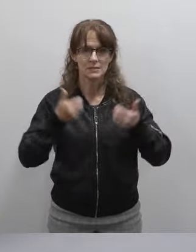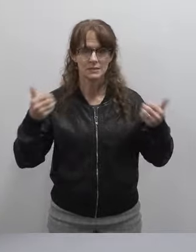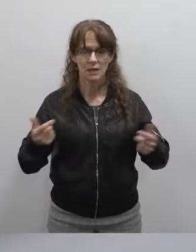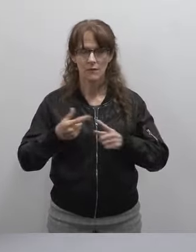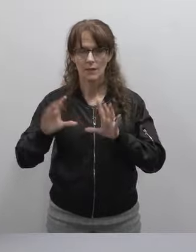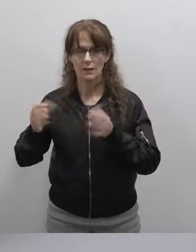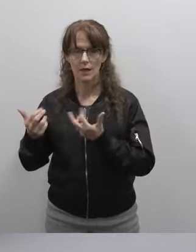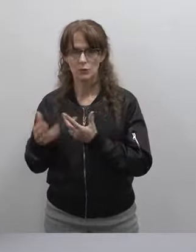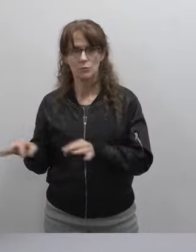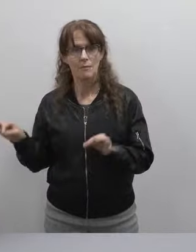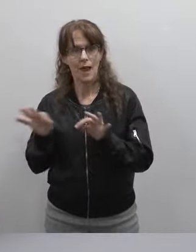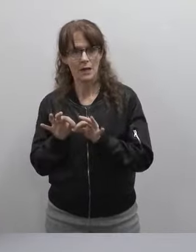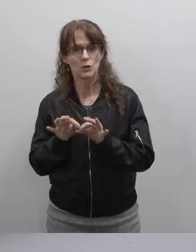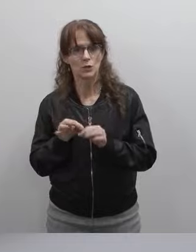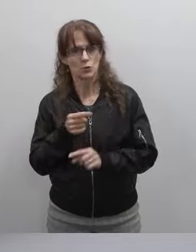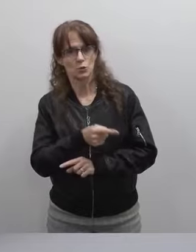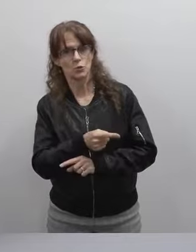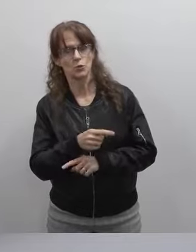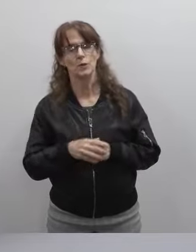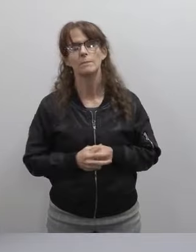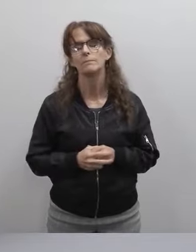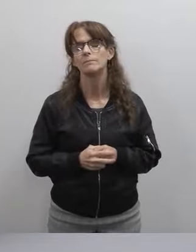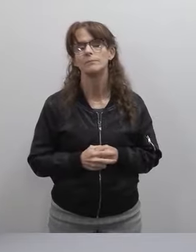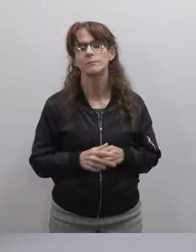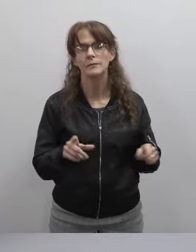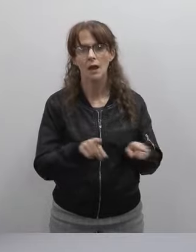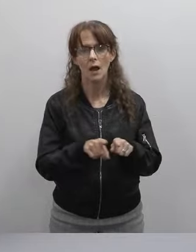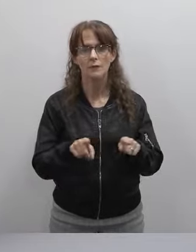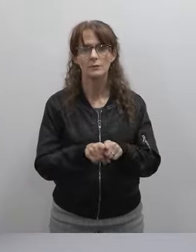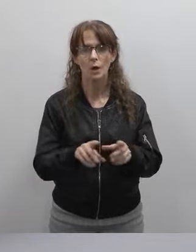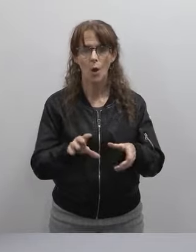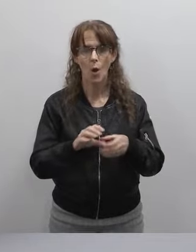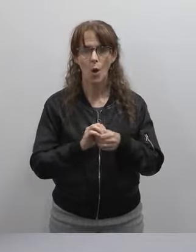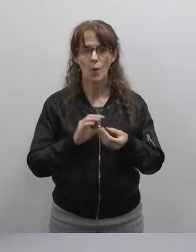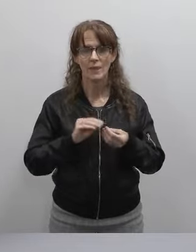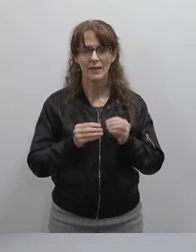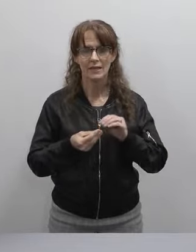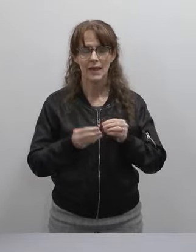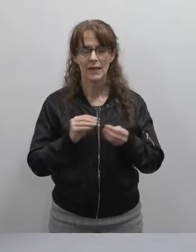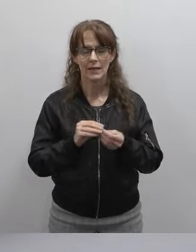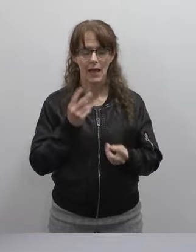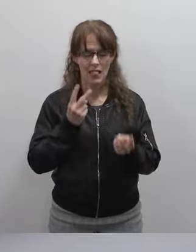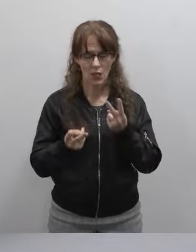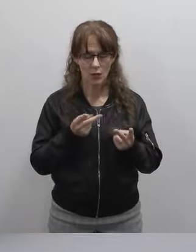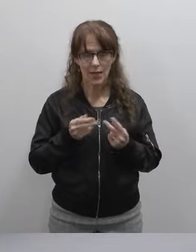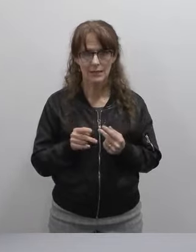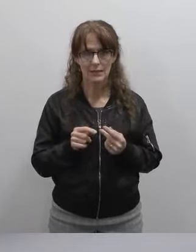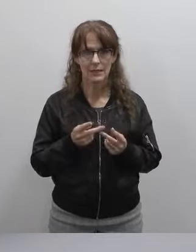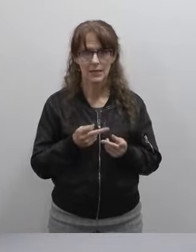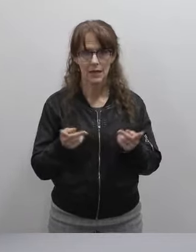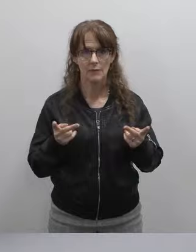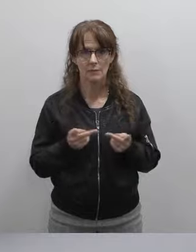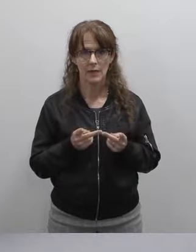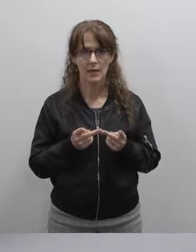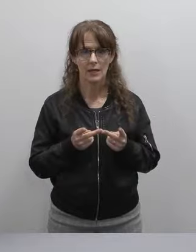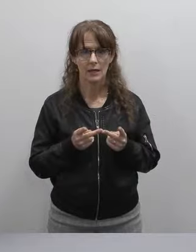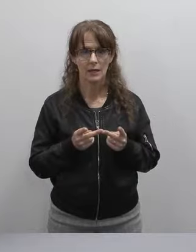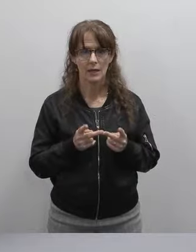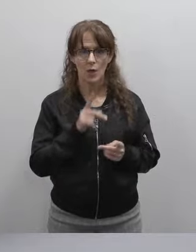mattered to you. And then also to own our data and to take a look at that data in a place that we can be really honest